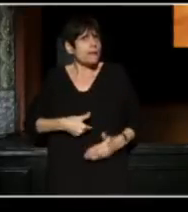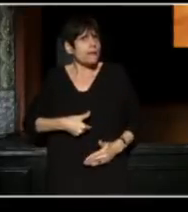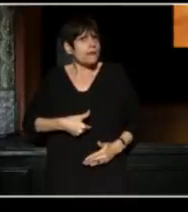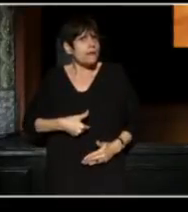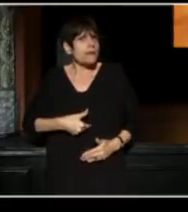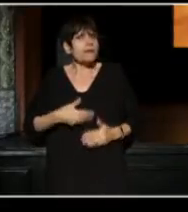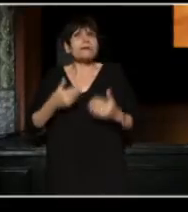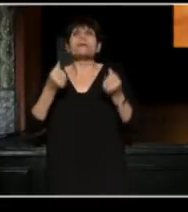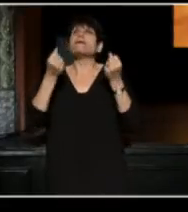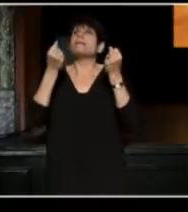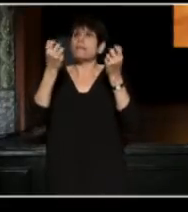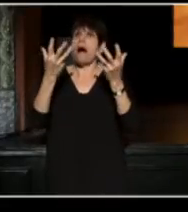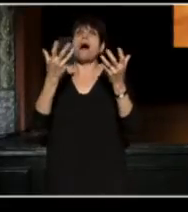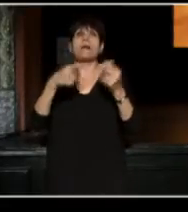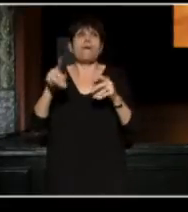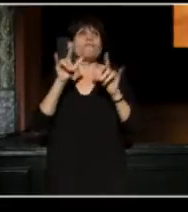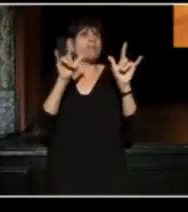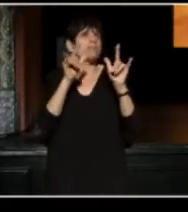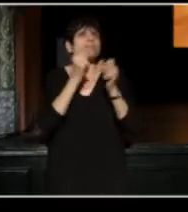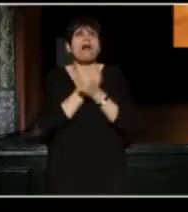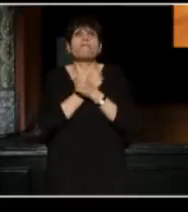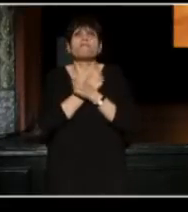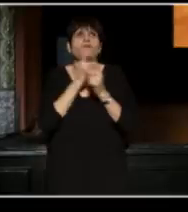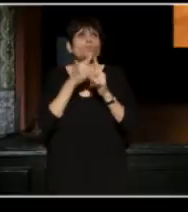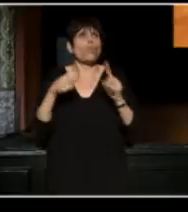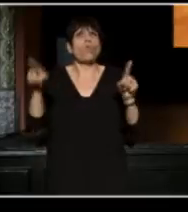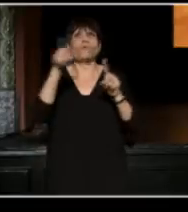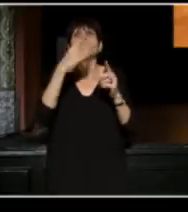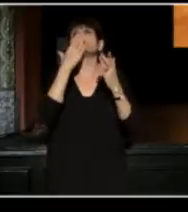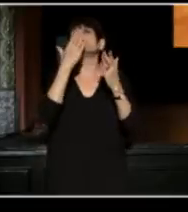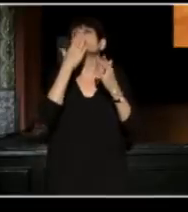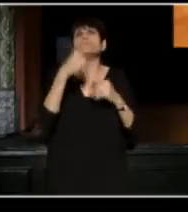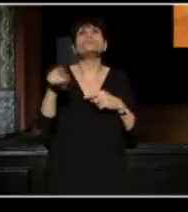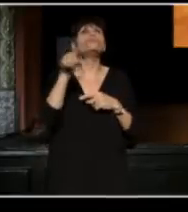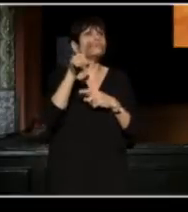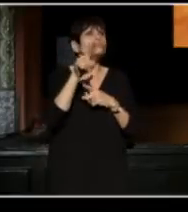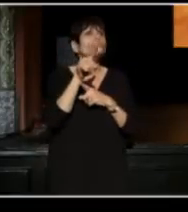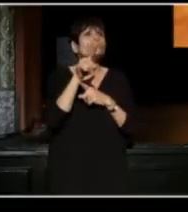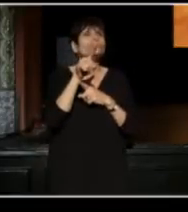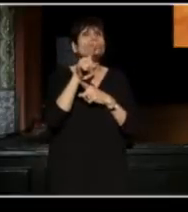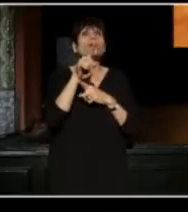So lots of love to all of you, and thanks to you for all this honor